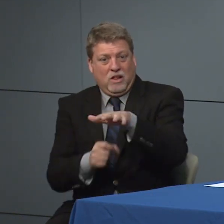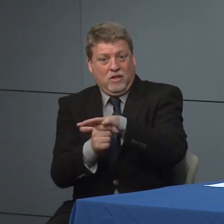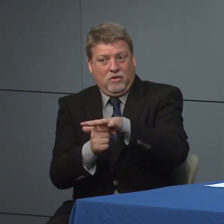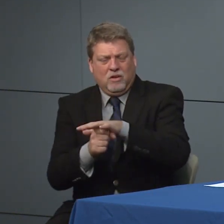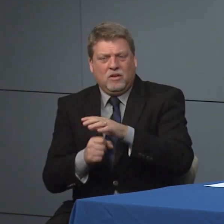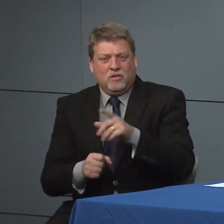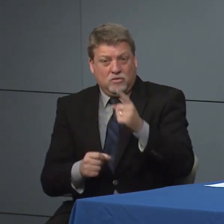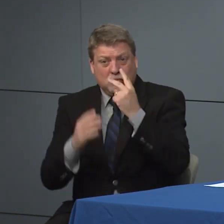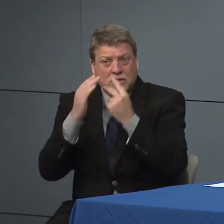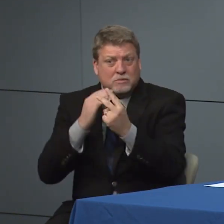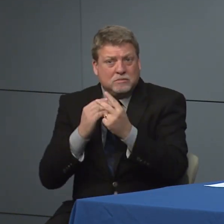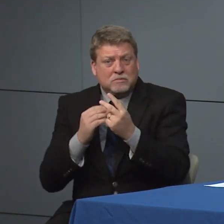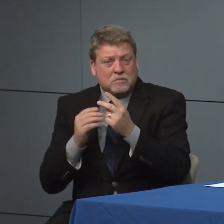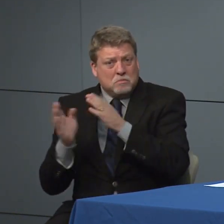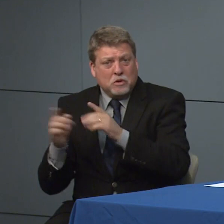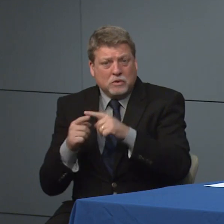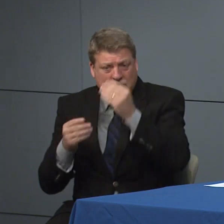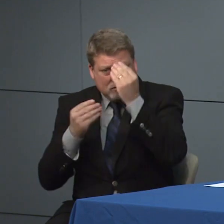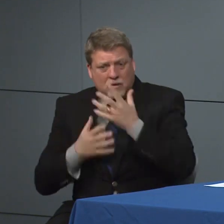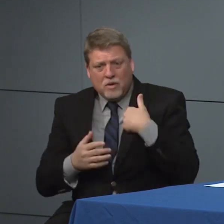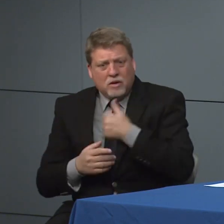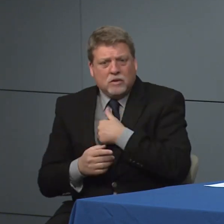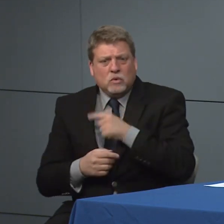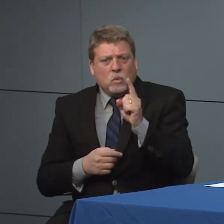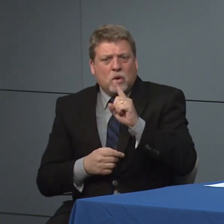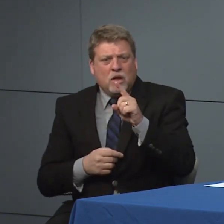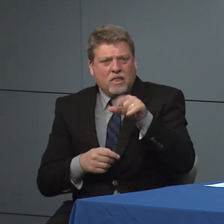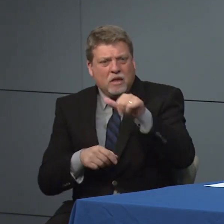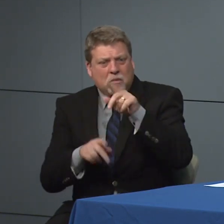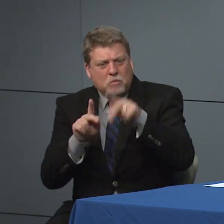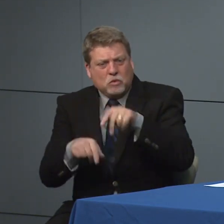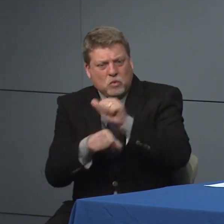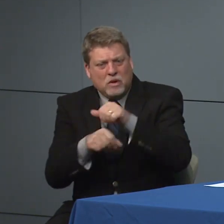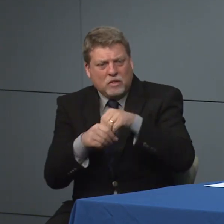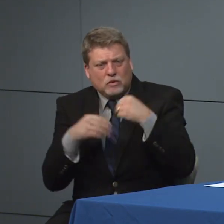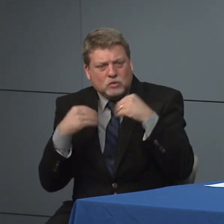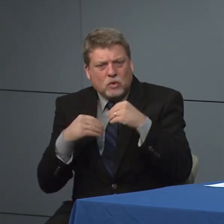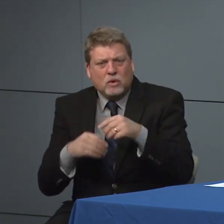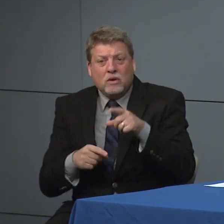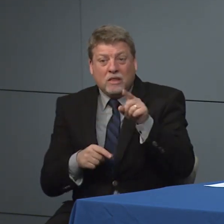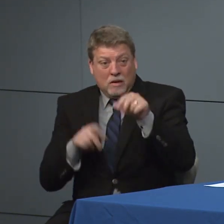at some future date, you know what ails such as where was this person working in the store did this person have any